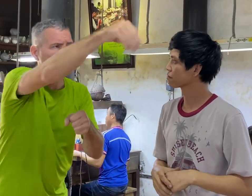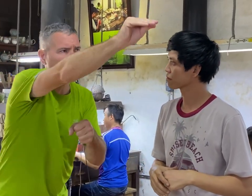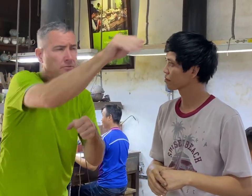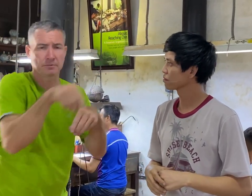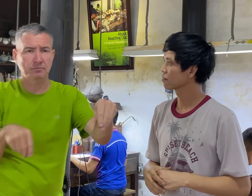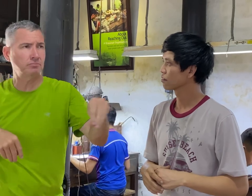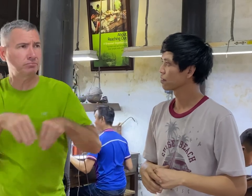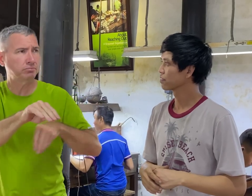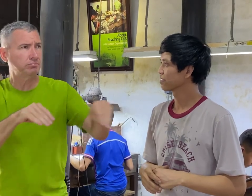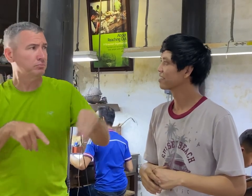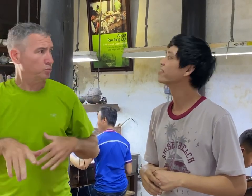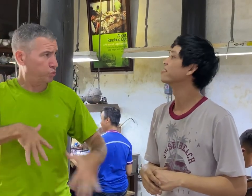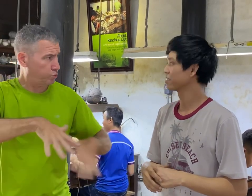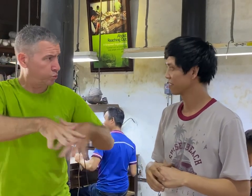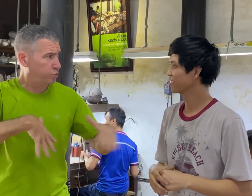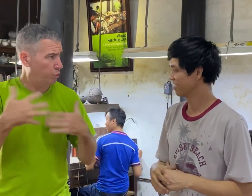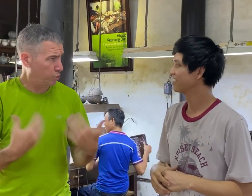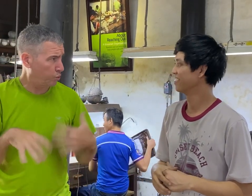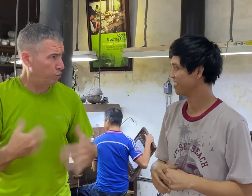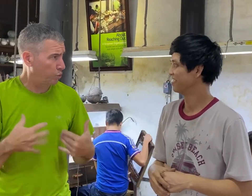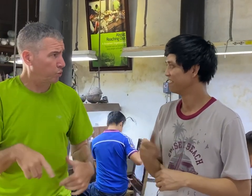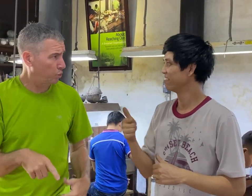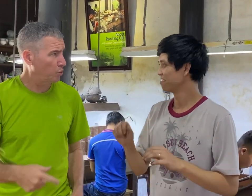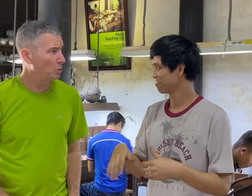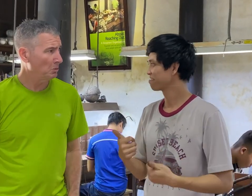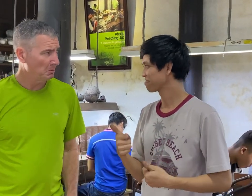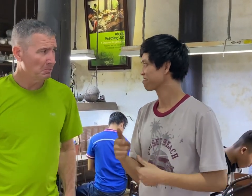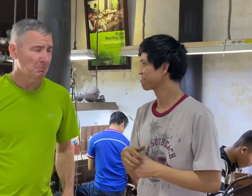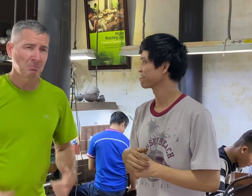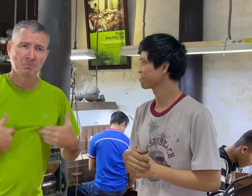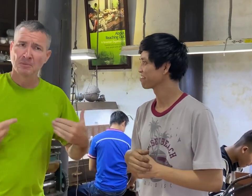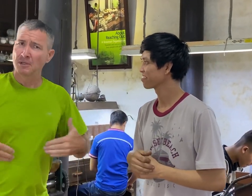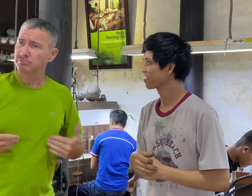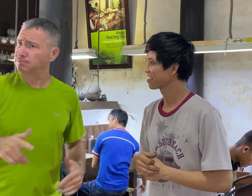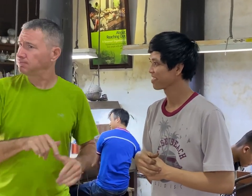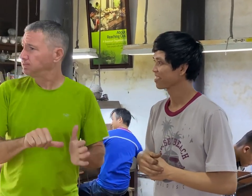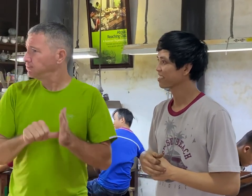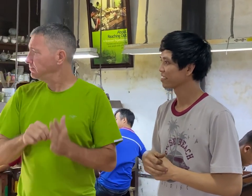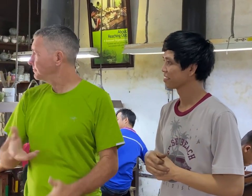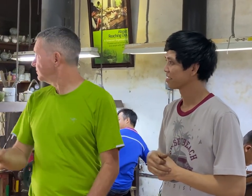The customers can come here from another shop. Is it very busy here? The business is very good here. Well done!